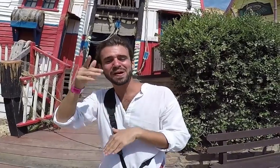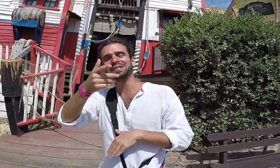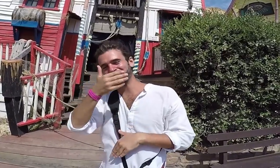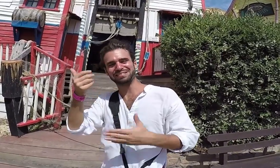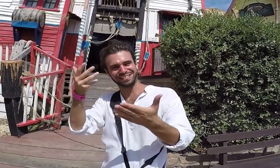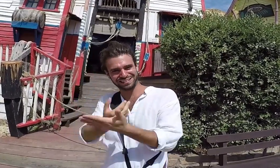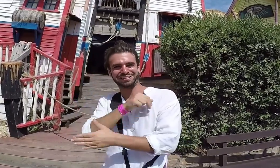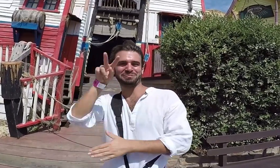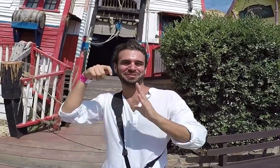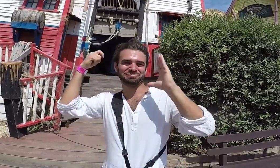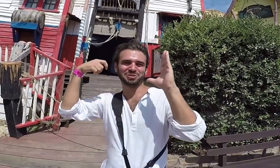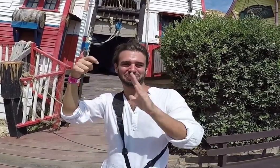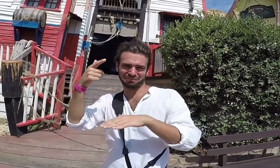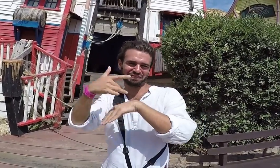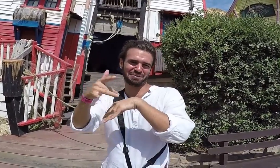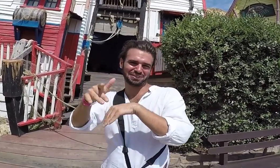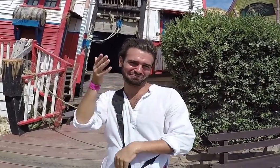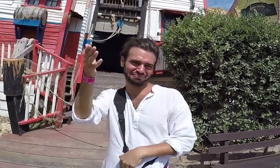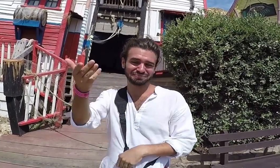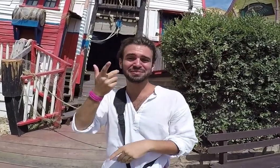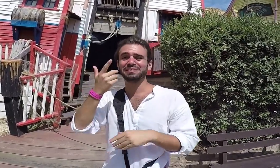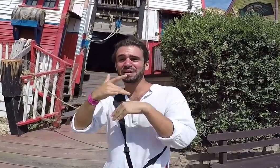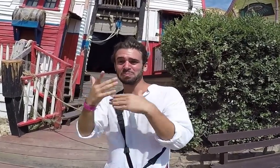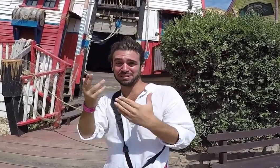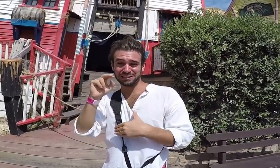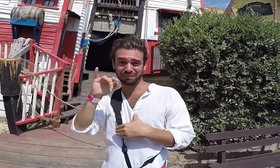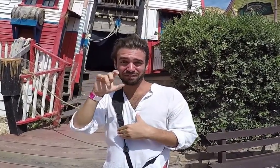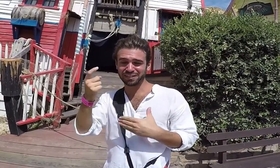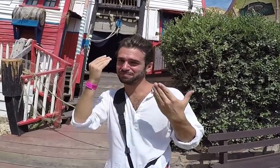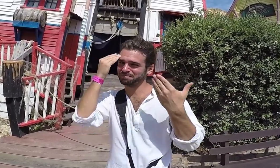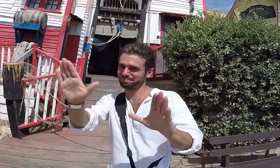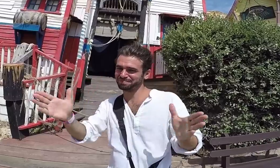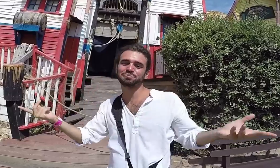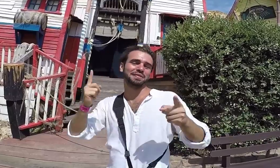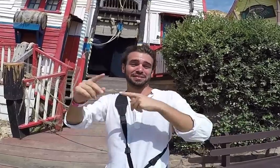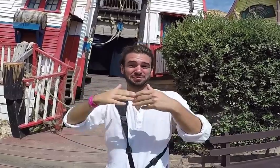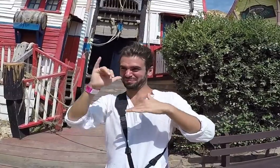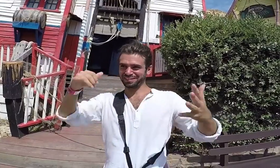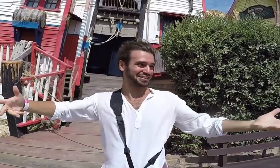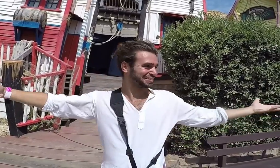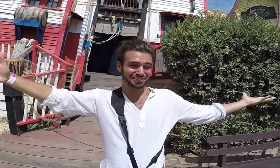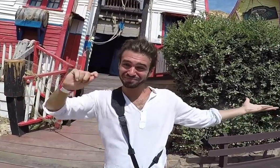if you really want to know more, then you can easily watch a movie - "Popeye Village" I'm not sure if it's available on Netflix.